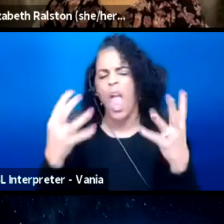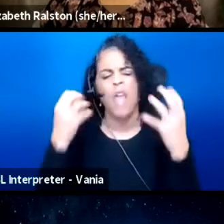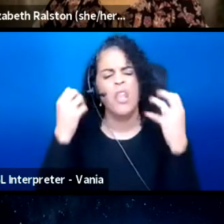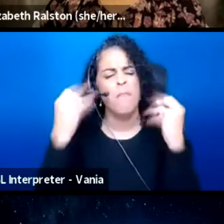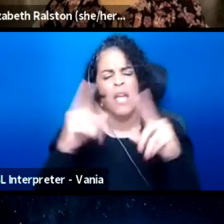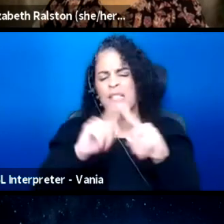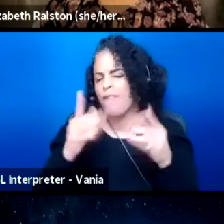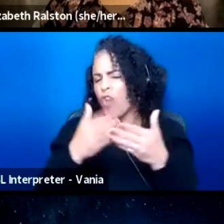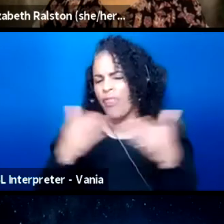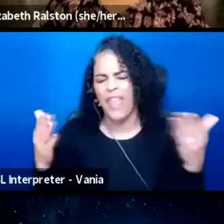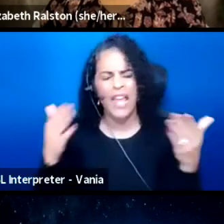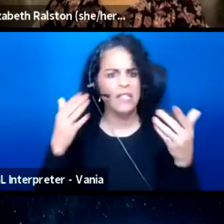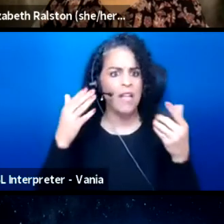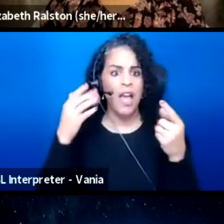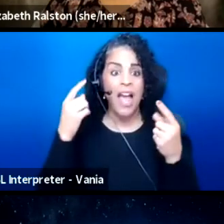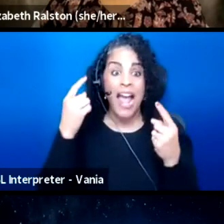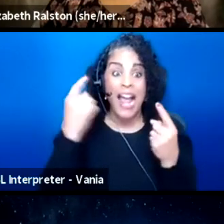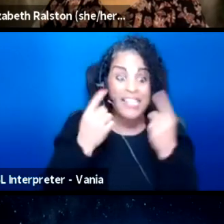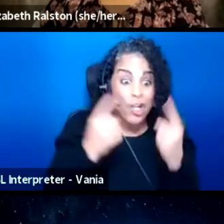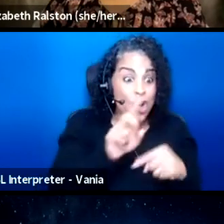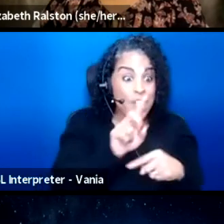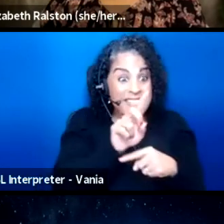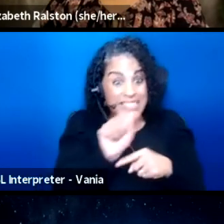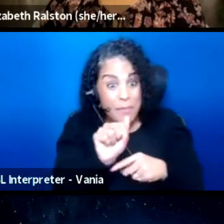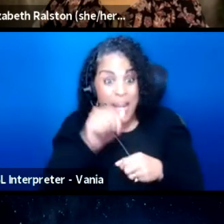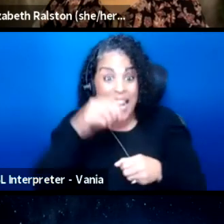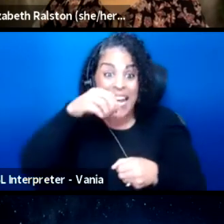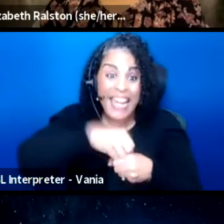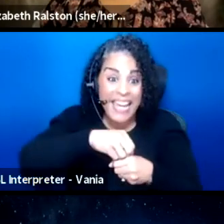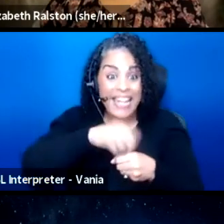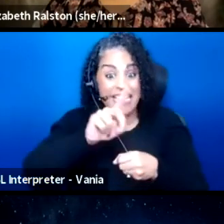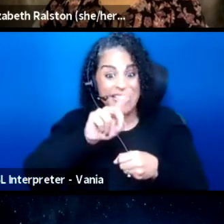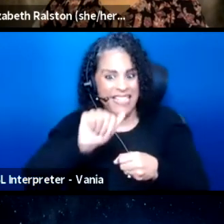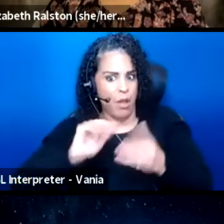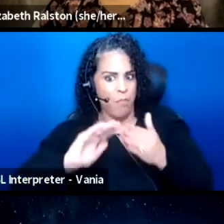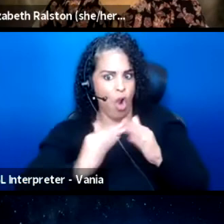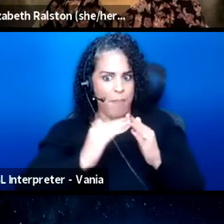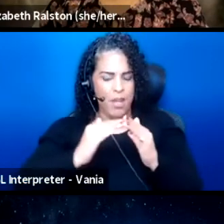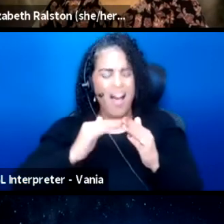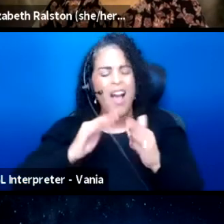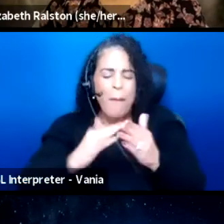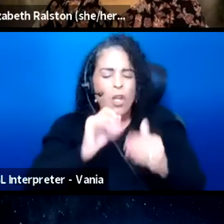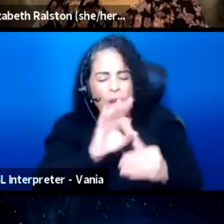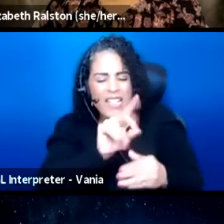considering disability and a disabled comp, the community of disabled people is not a monolith,